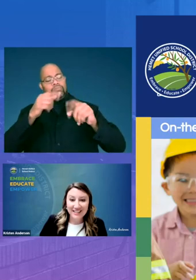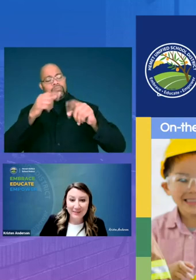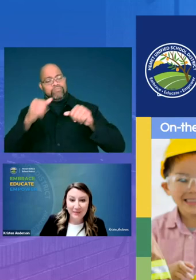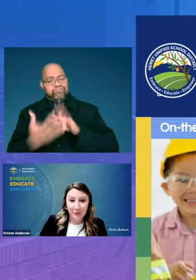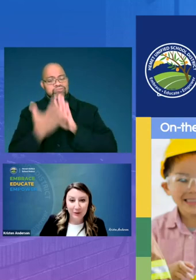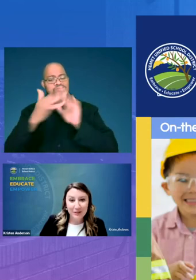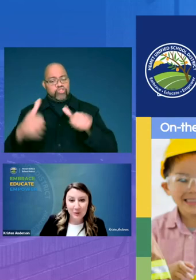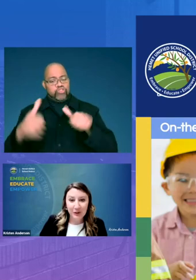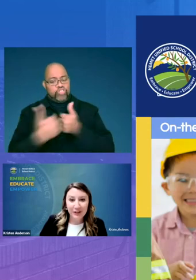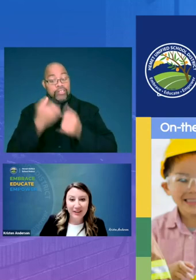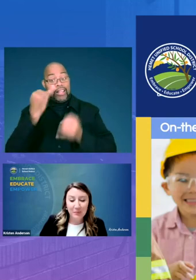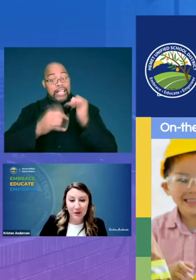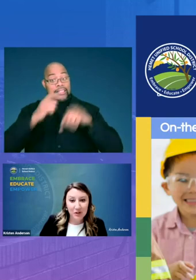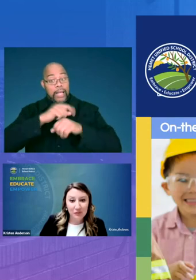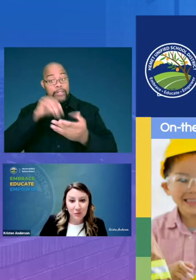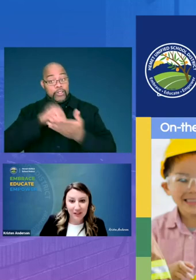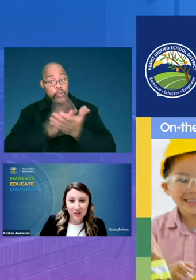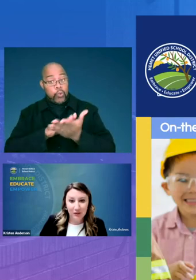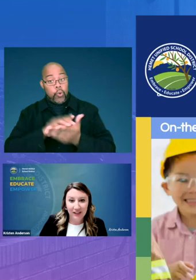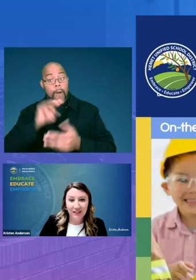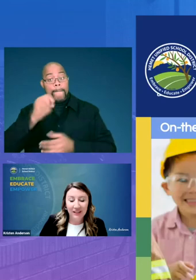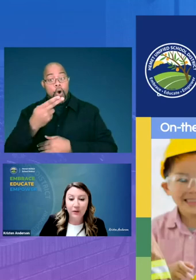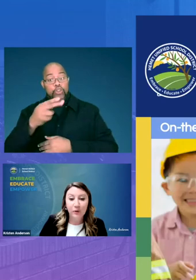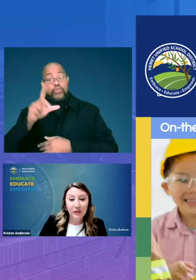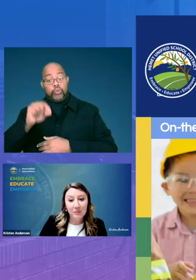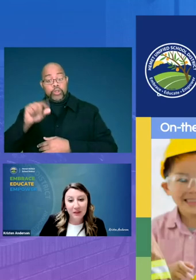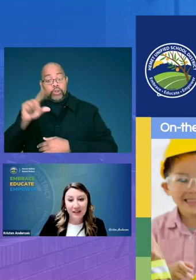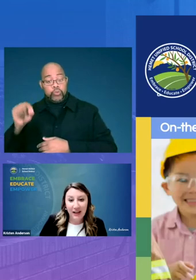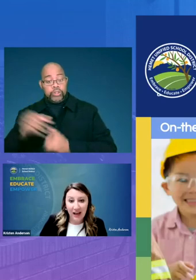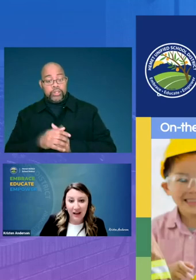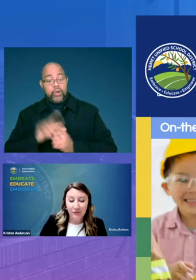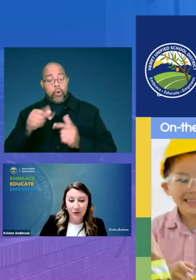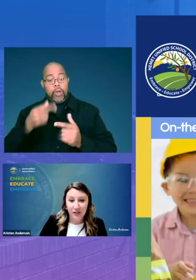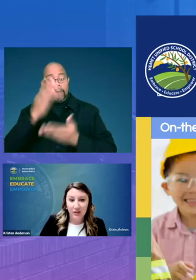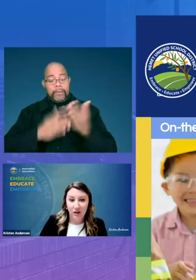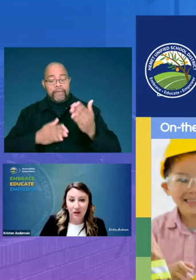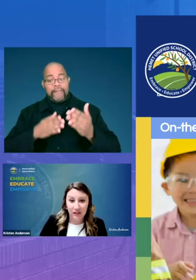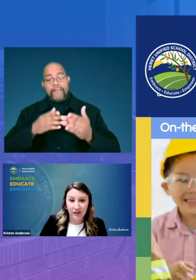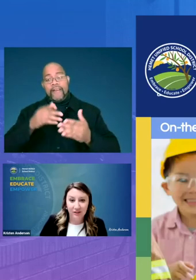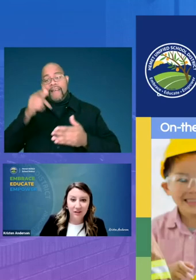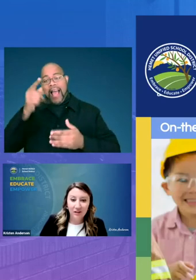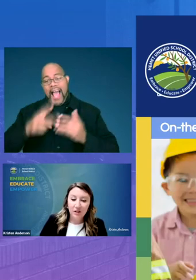time they were in school in march of 2020 they had only completed half of their kindergarten year